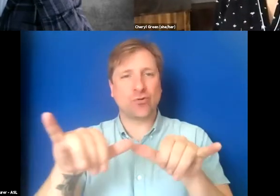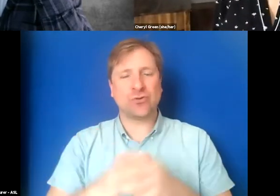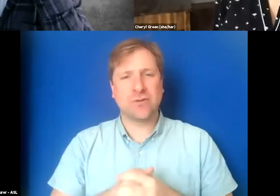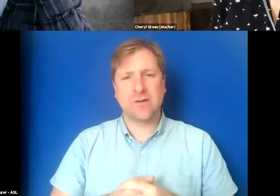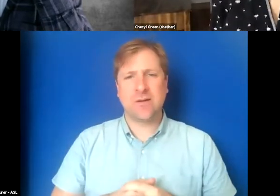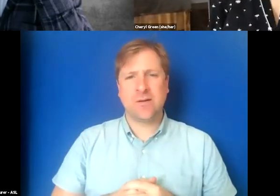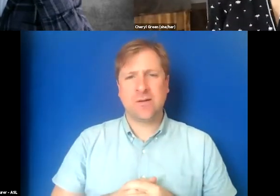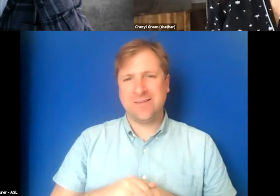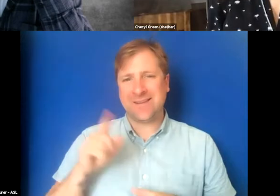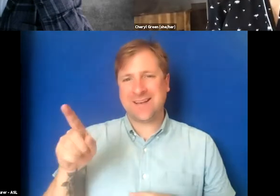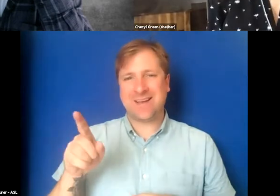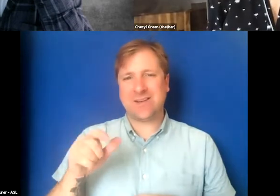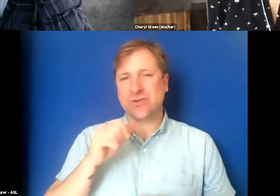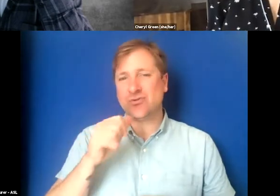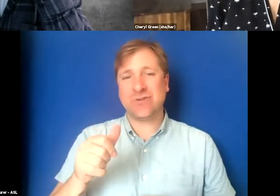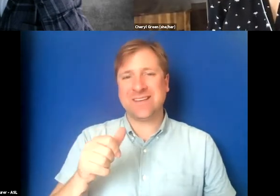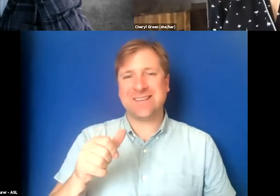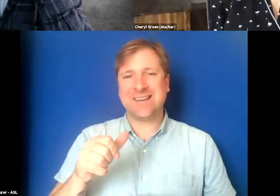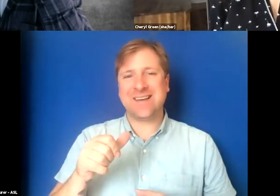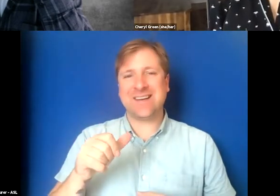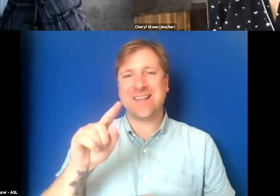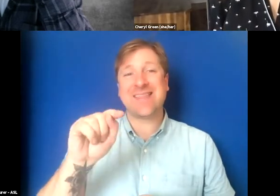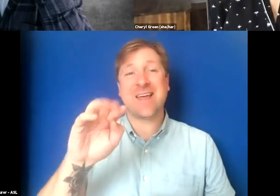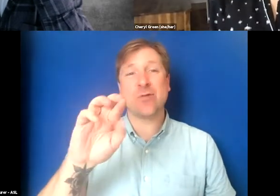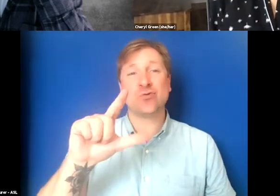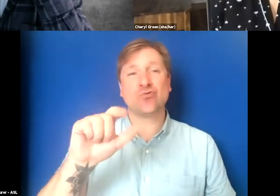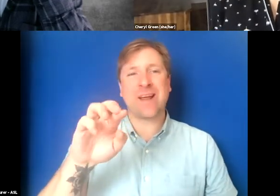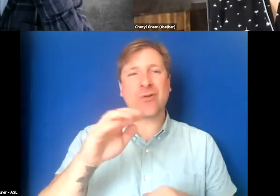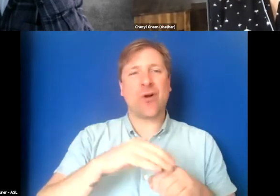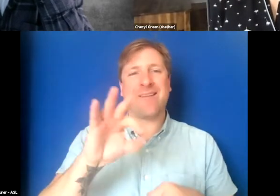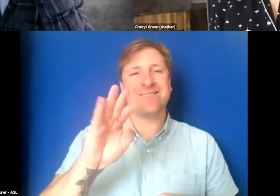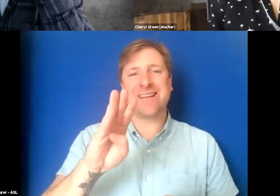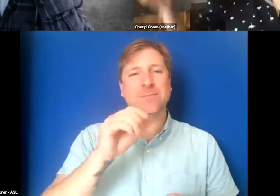And then she didn’t- she put the trailer on Facebook and didn't include the captions.